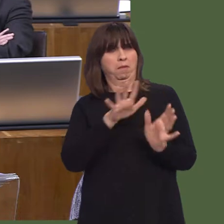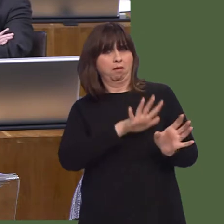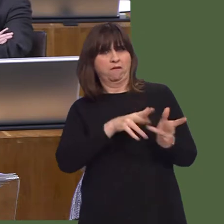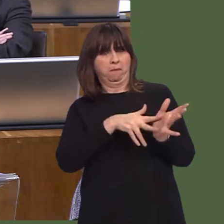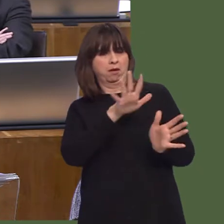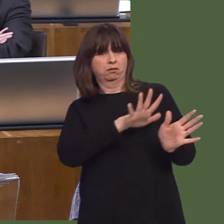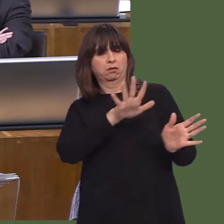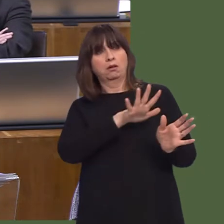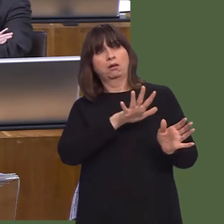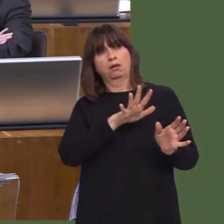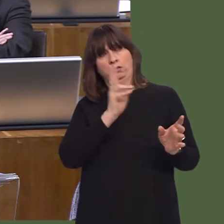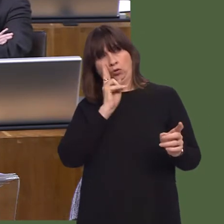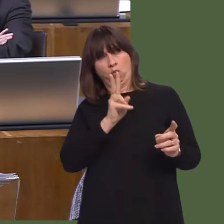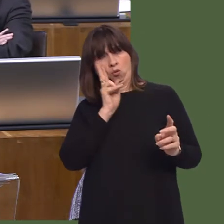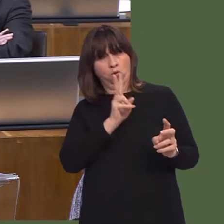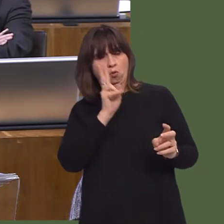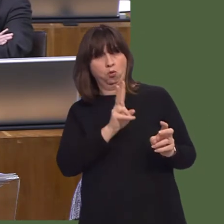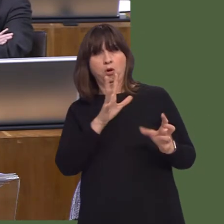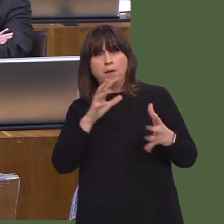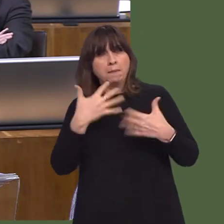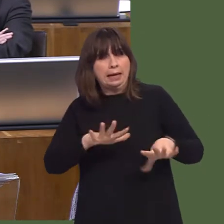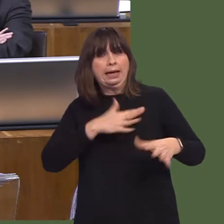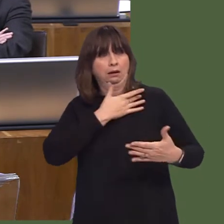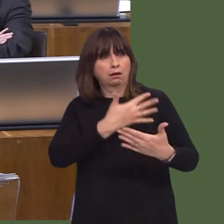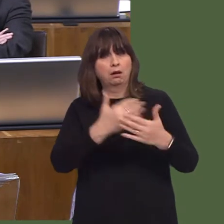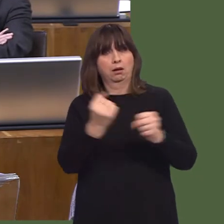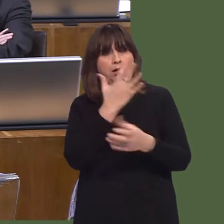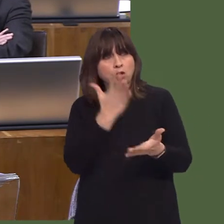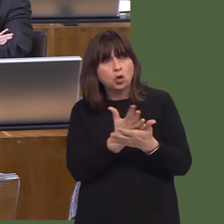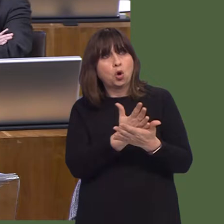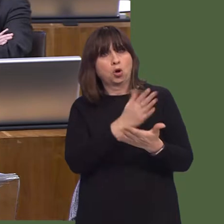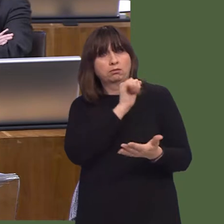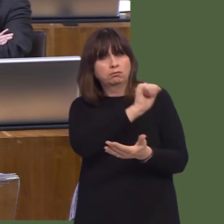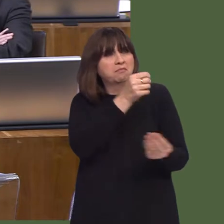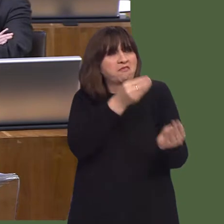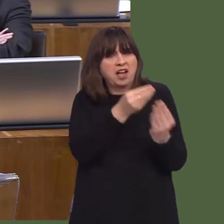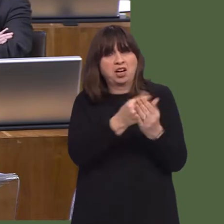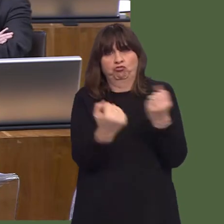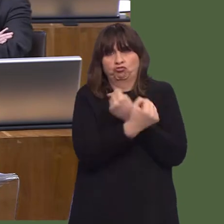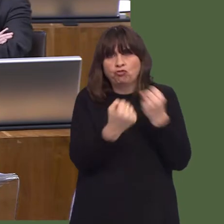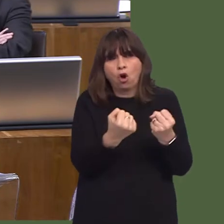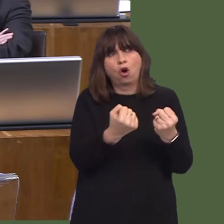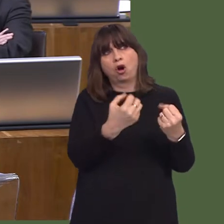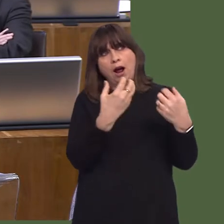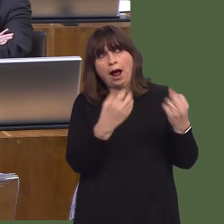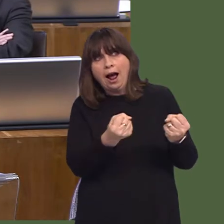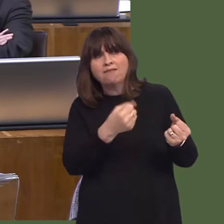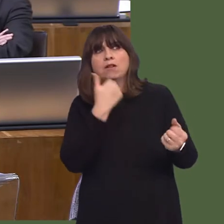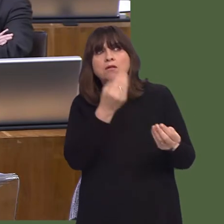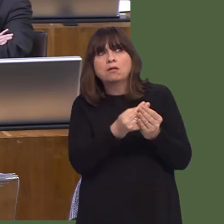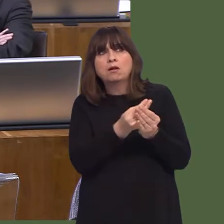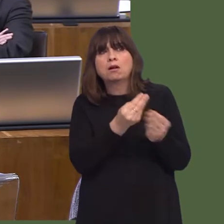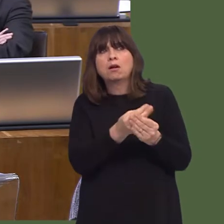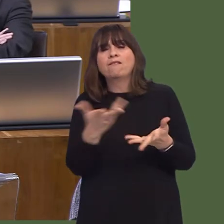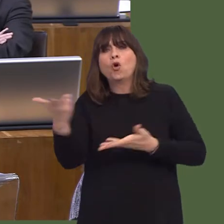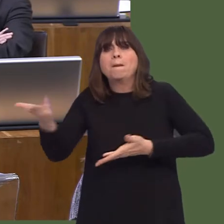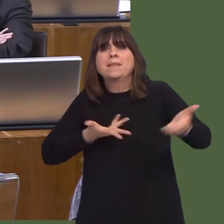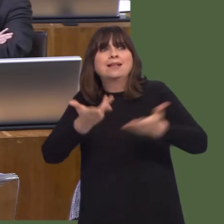Isn't it a simple matter of introducing a ban on wild animals in circuses, and then